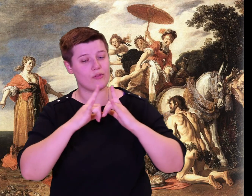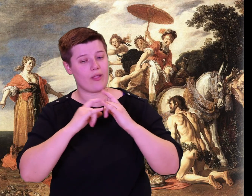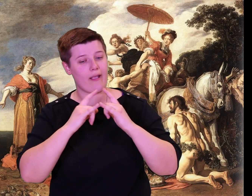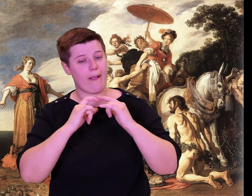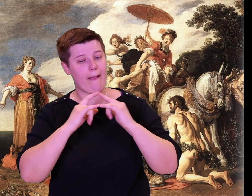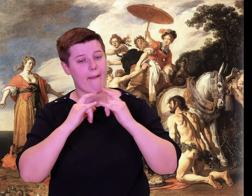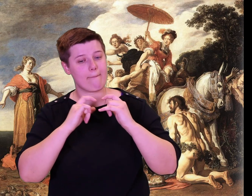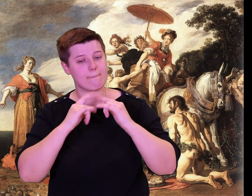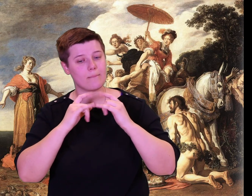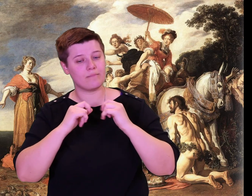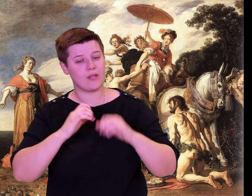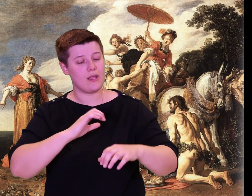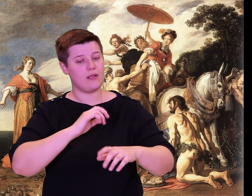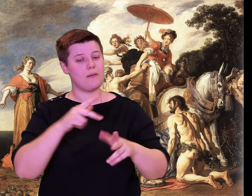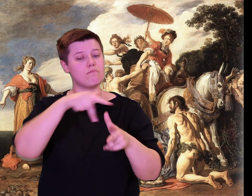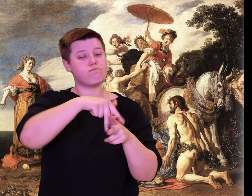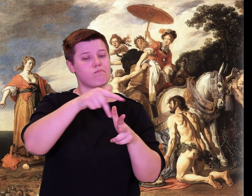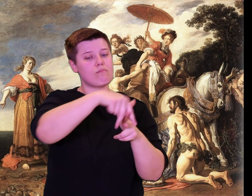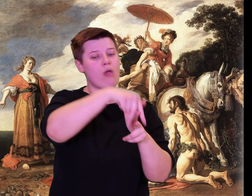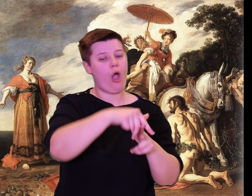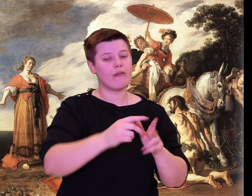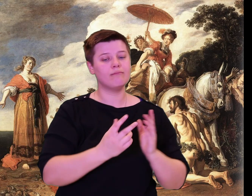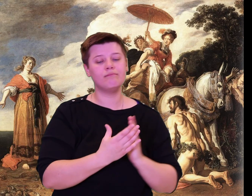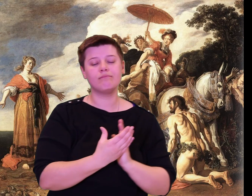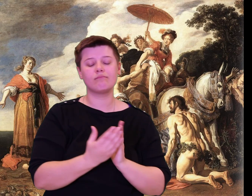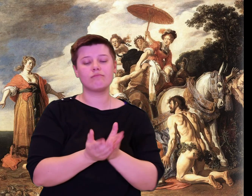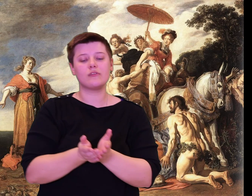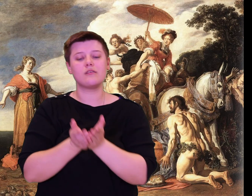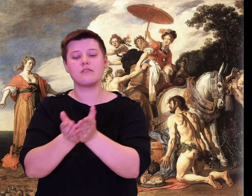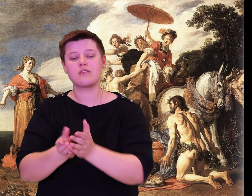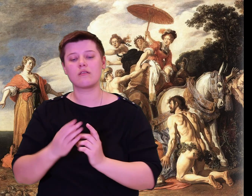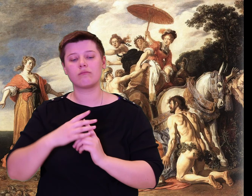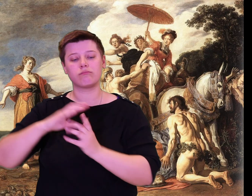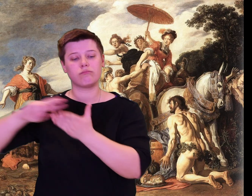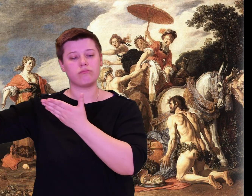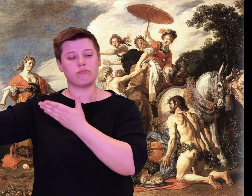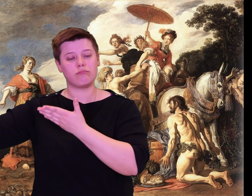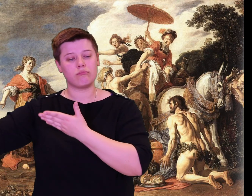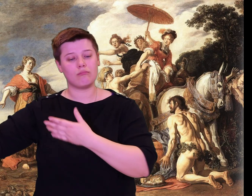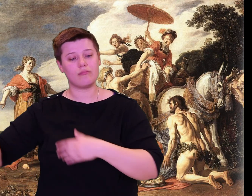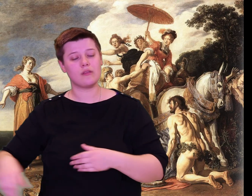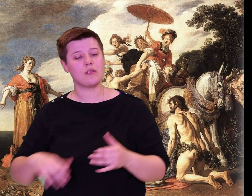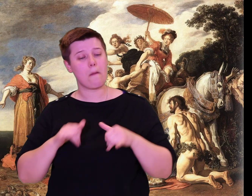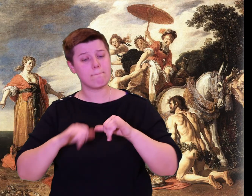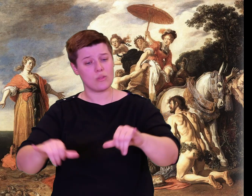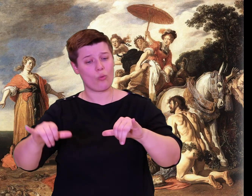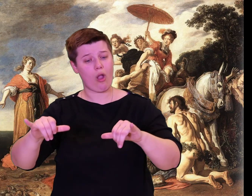A slave boy ran quickly at his bidding, and returned shortly thereafter with the